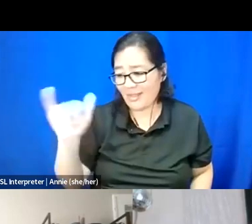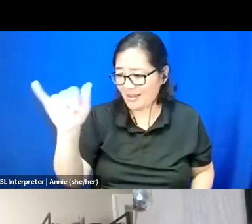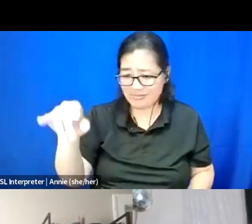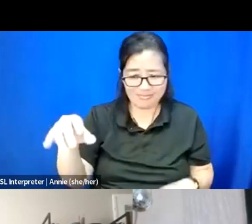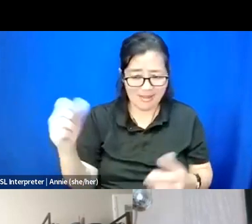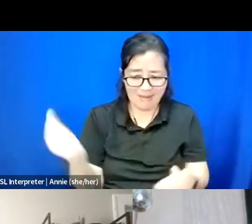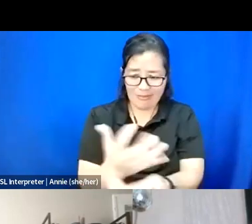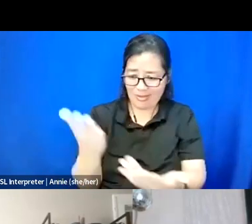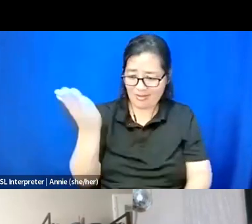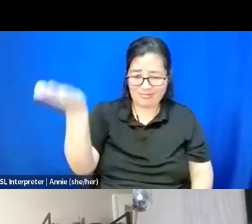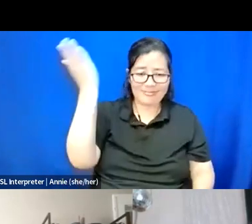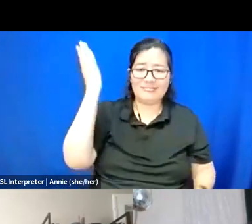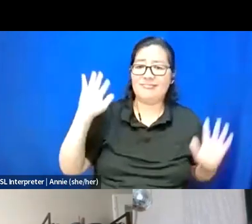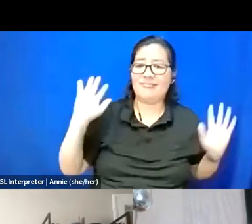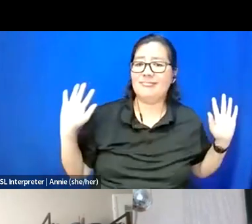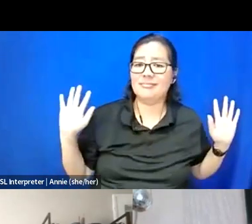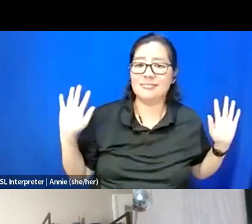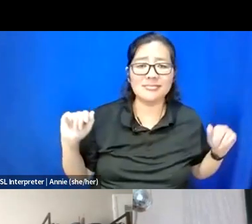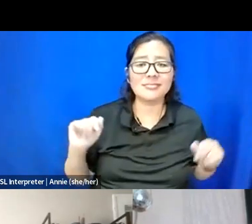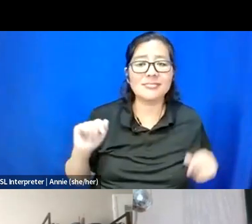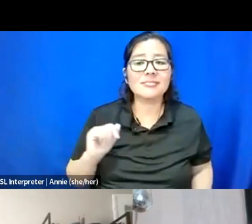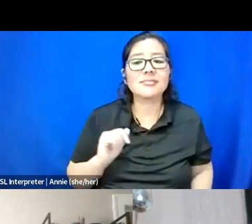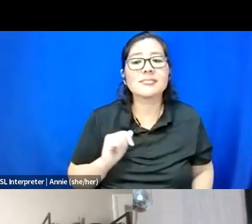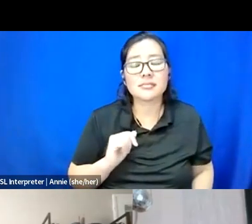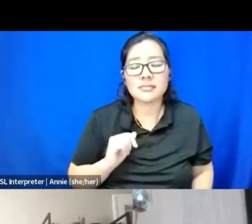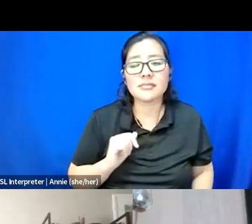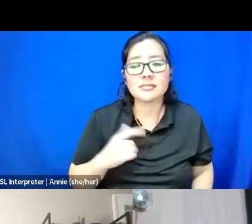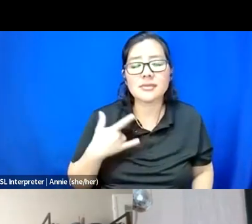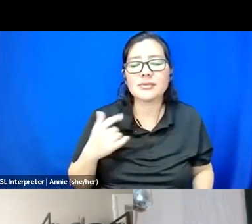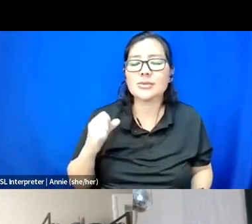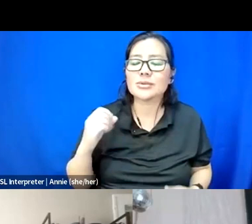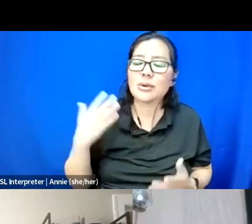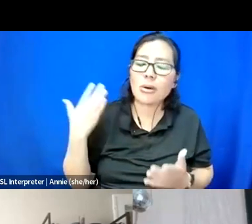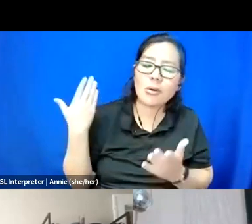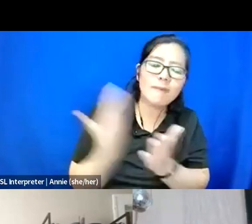And yeah, I feel so affirmed when I hear people speak those stories,